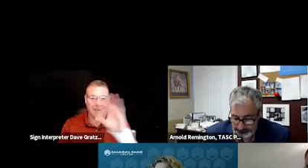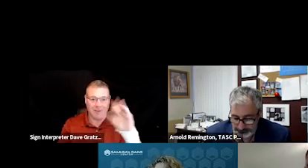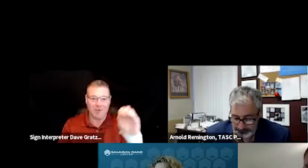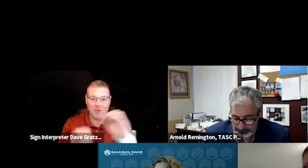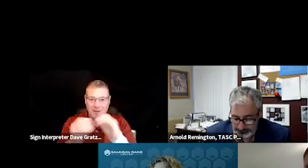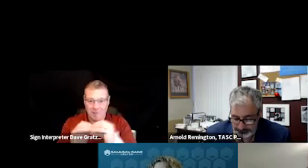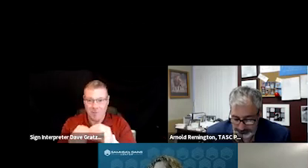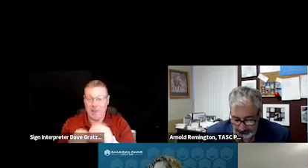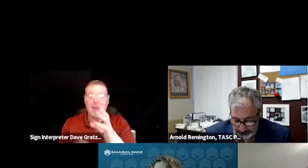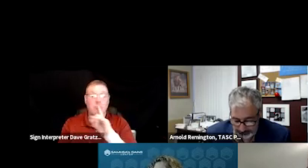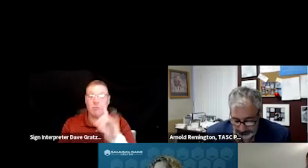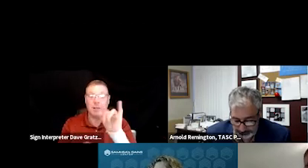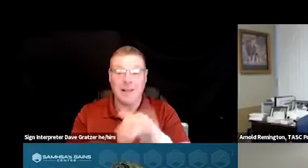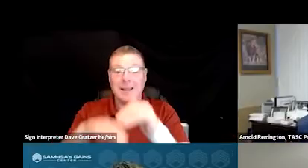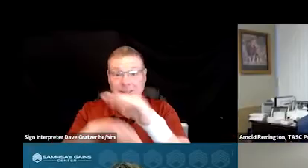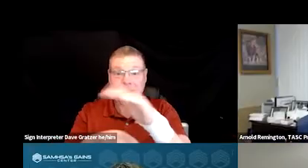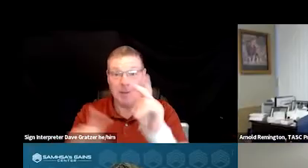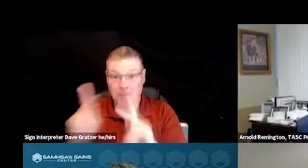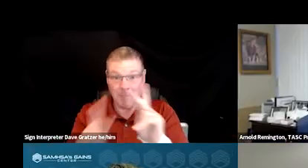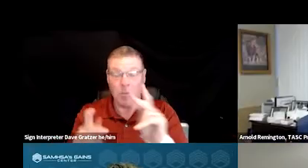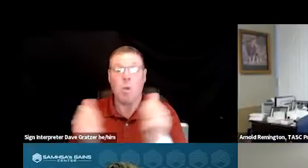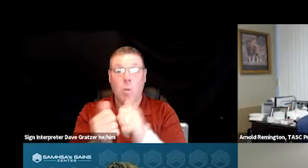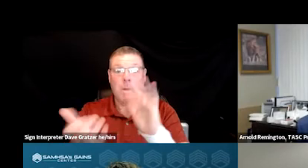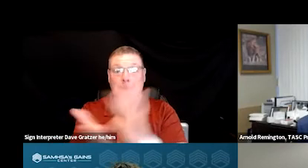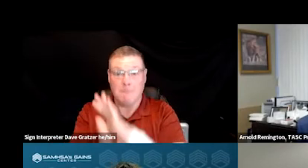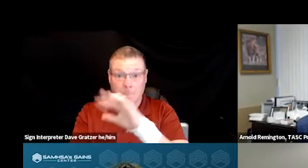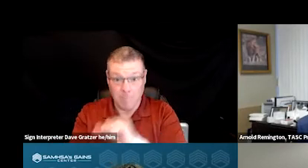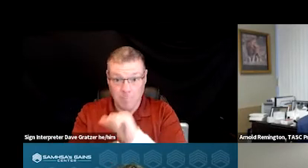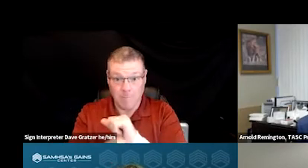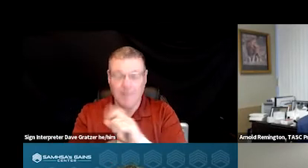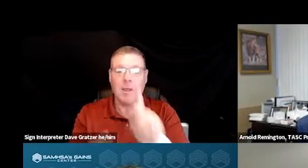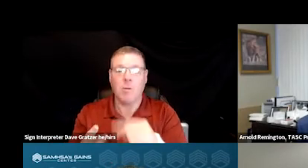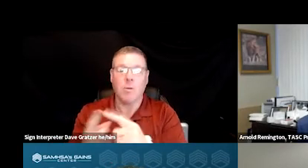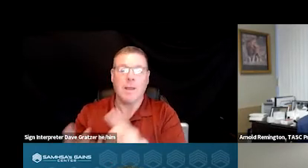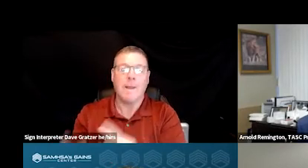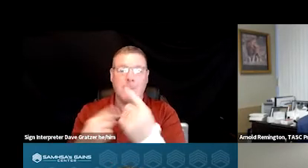In fact, we would discharge people from the hospital with paperwork and they would come back a week later